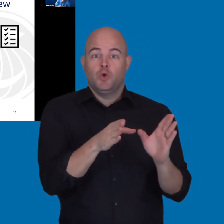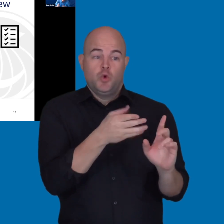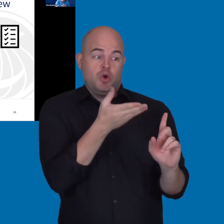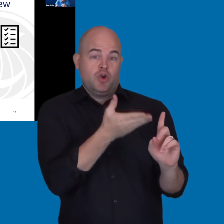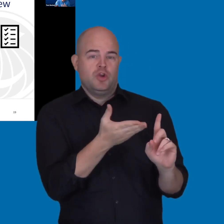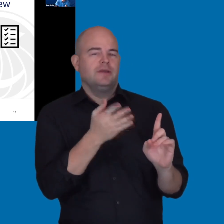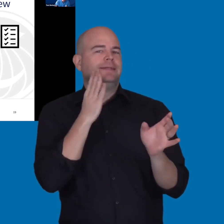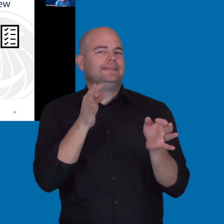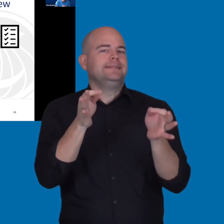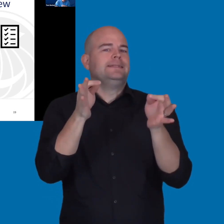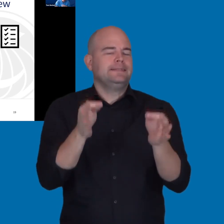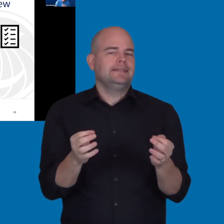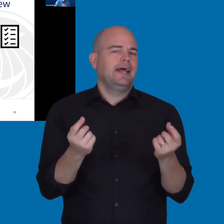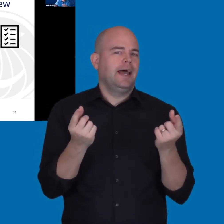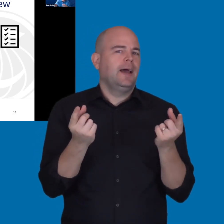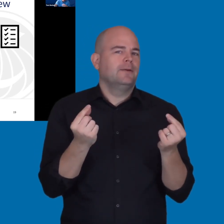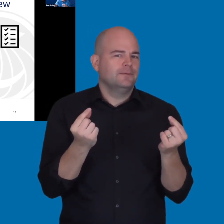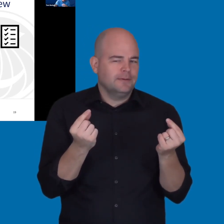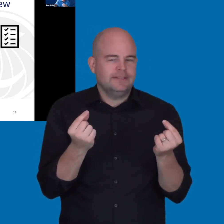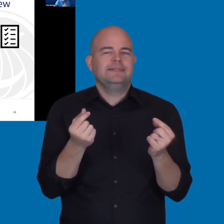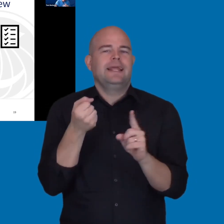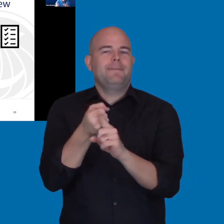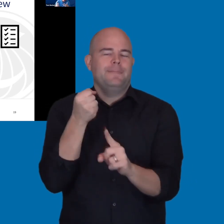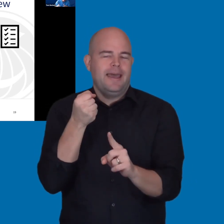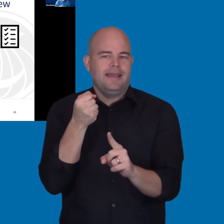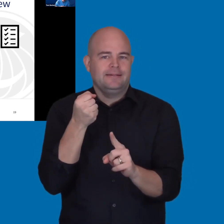which then drives, okay, now what types